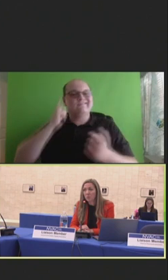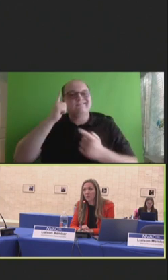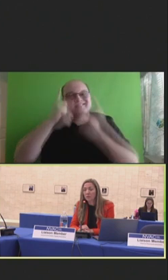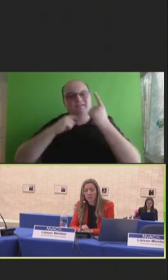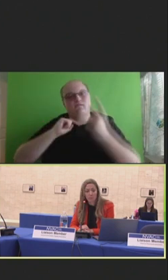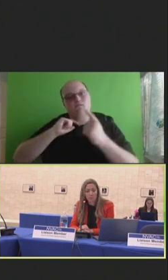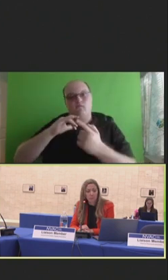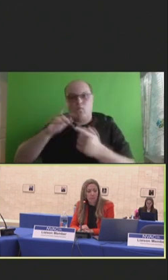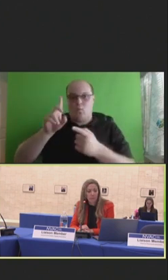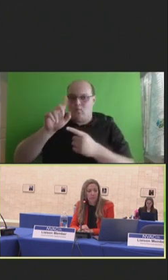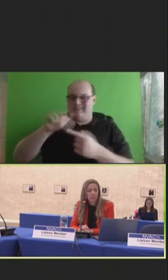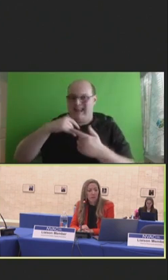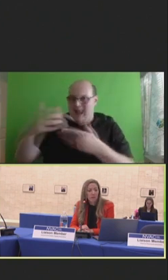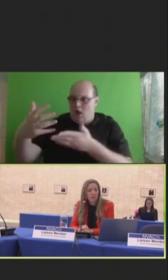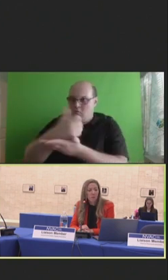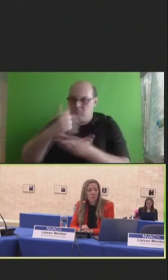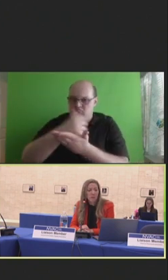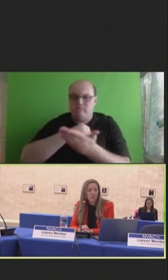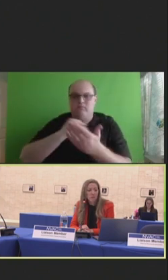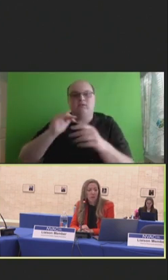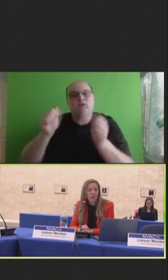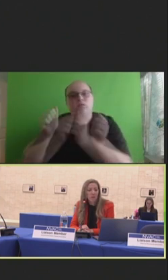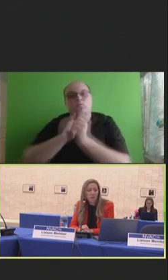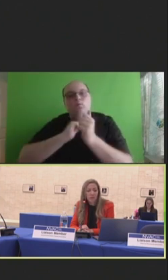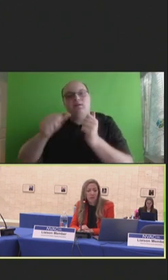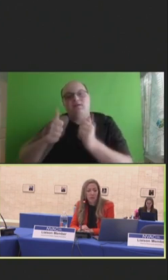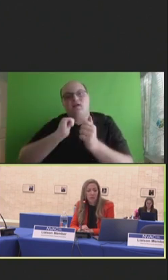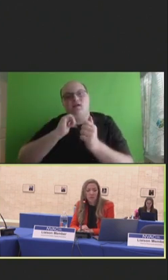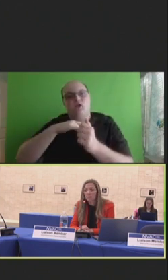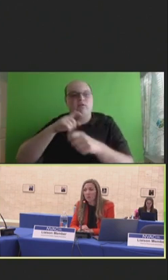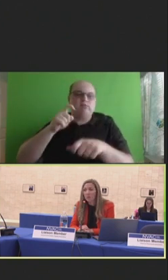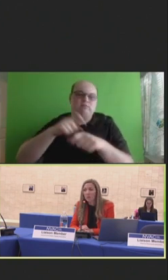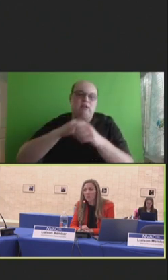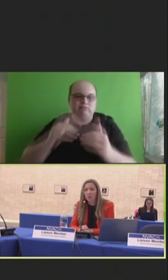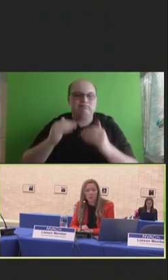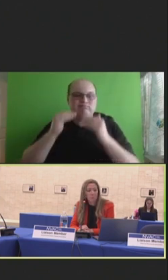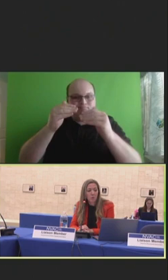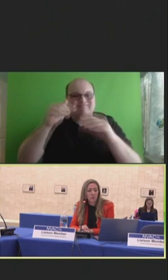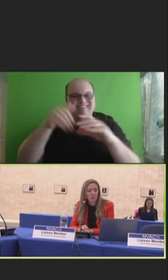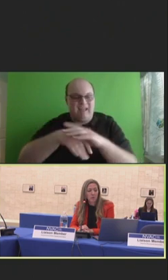this type of data, along with several other timely updates can be found in our written report.